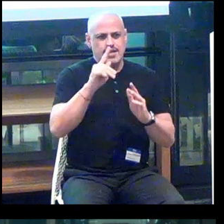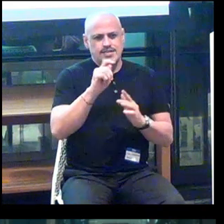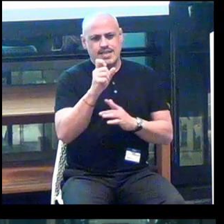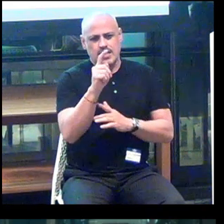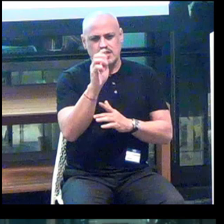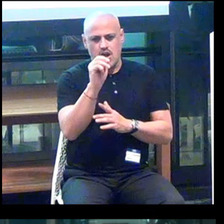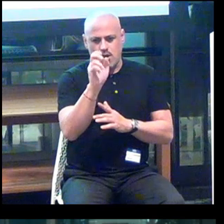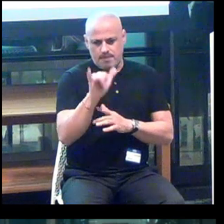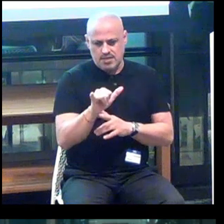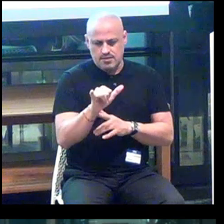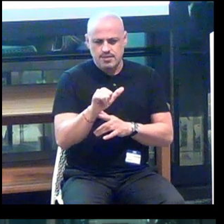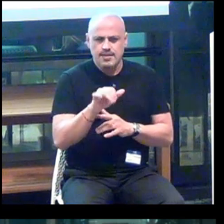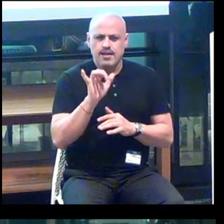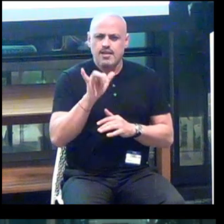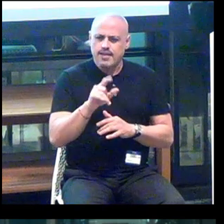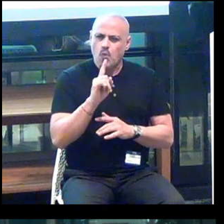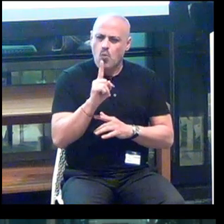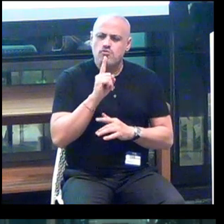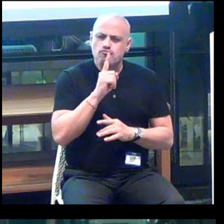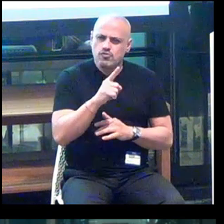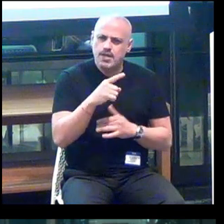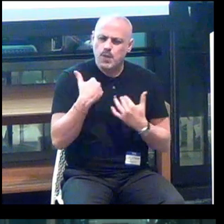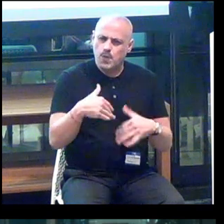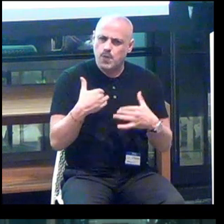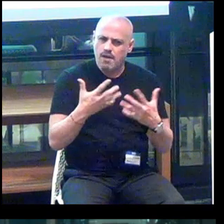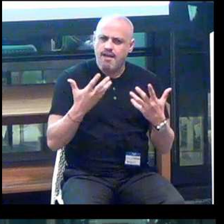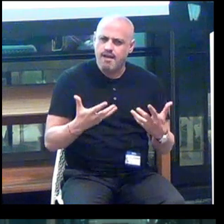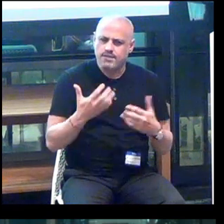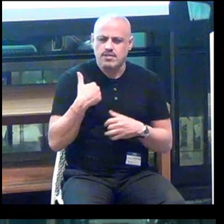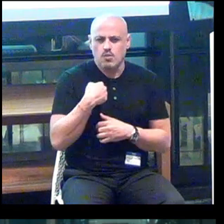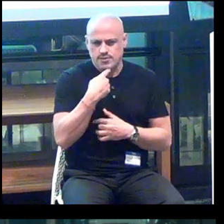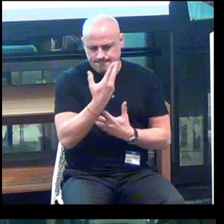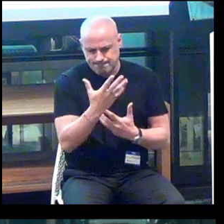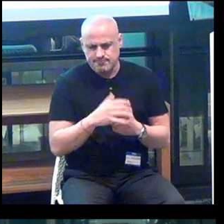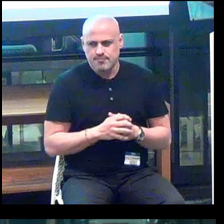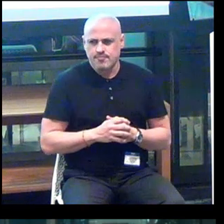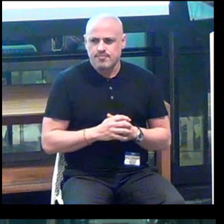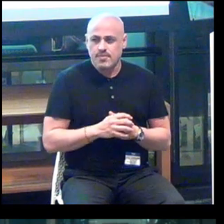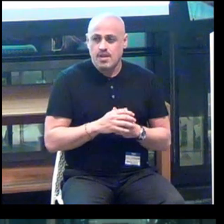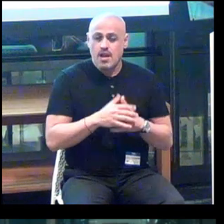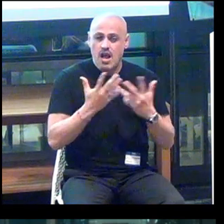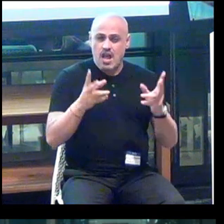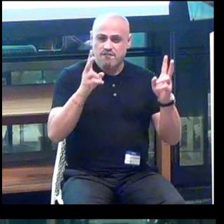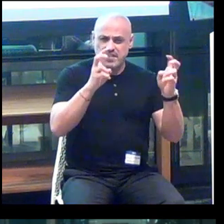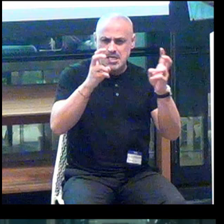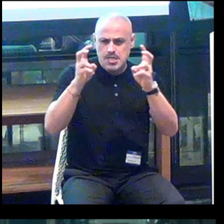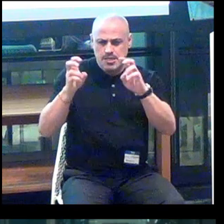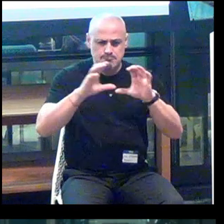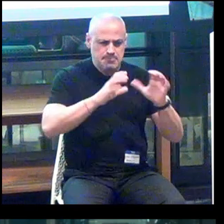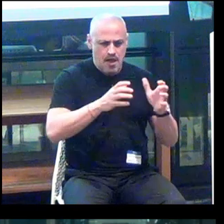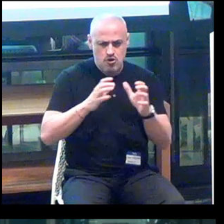And this is where it gets kind of really heady, I would say. But themes, categories, and subcategories.